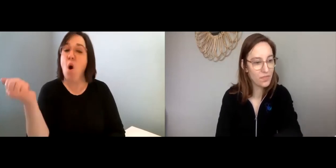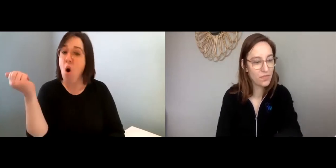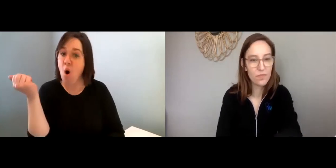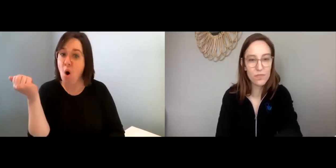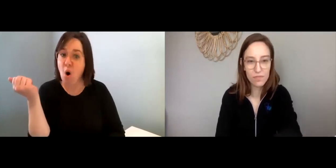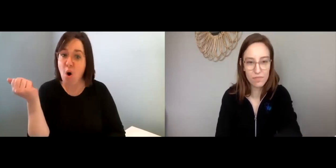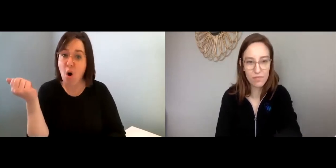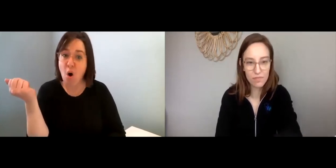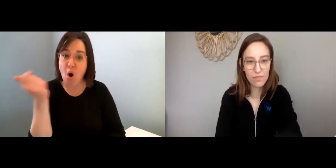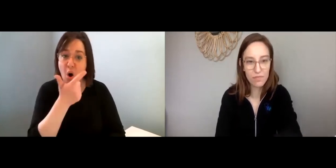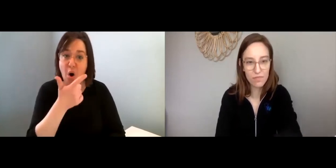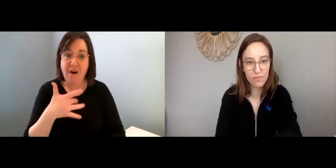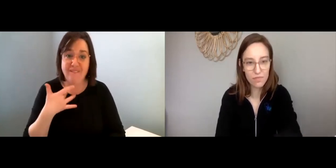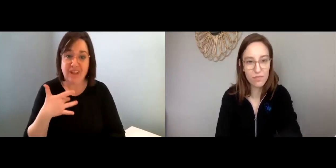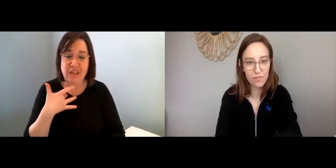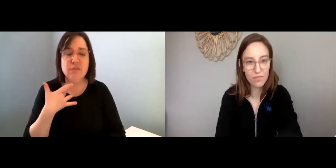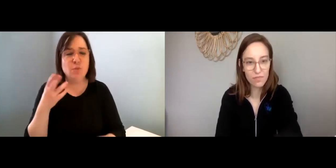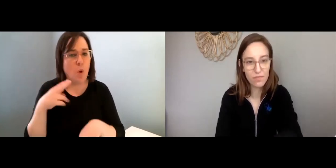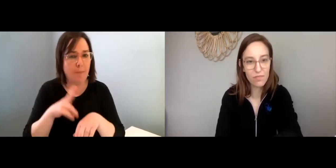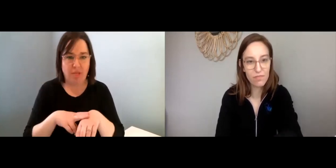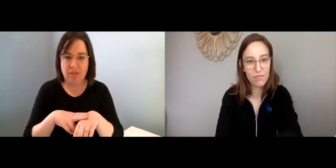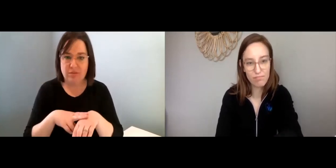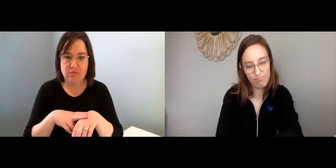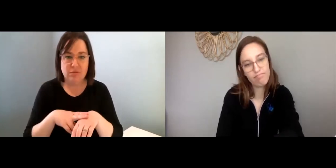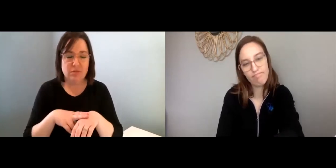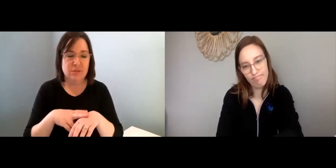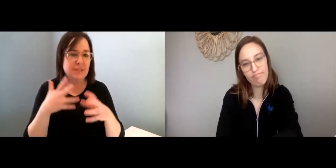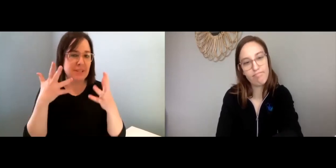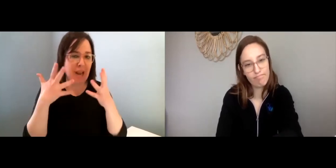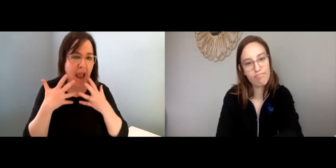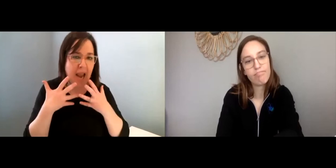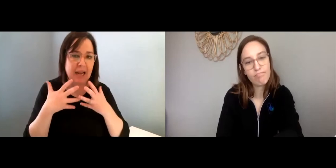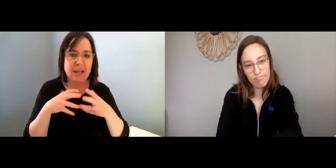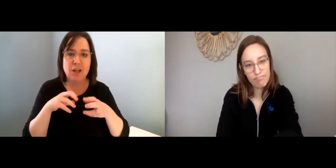Lisa: Well, first know that all these feelings are normal.